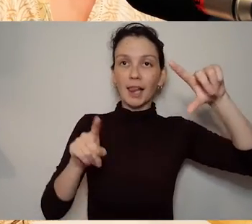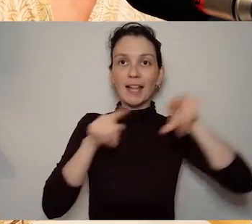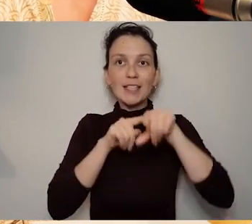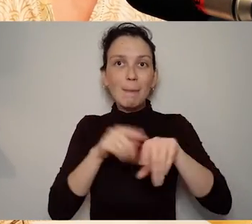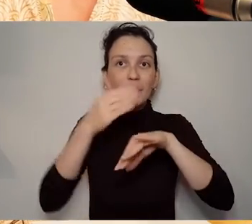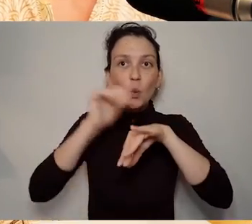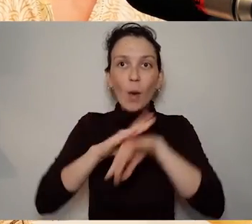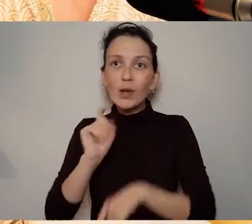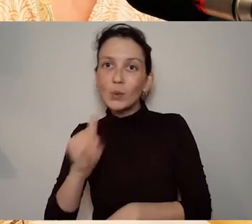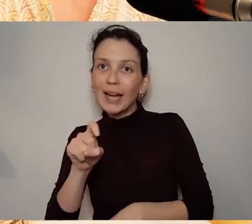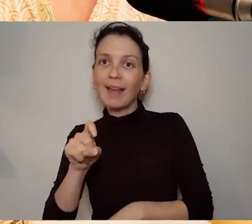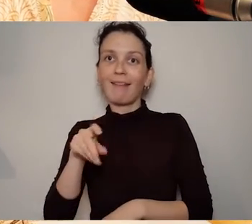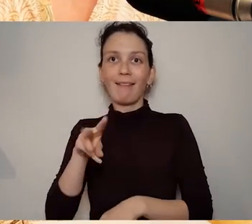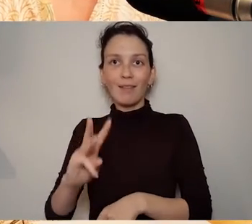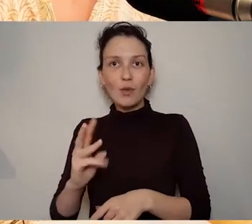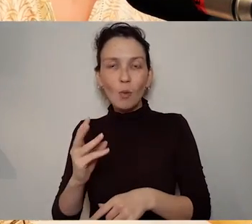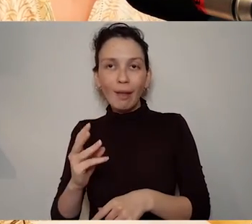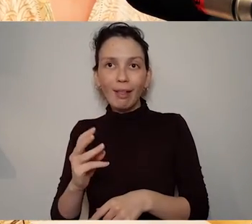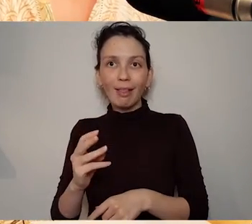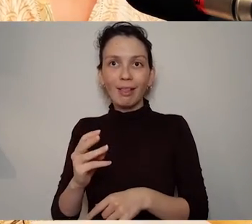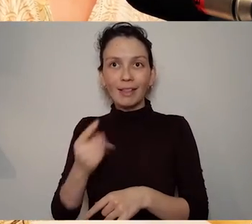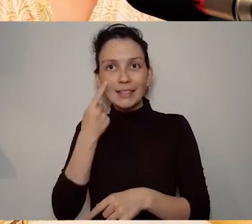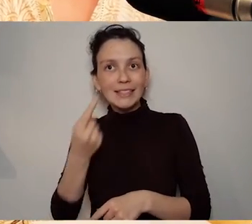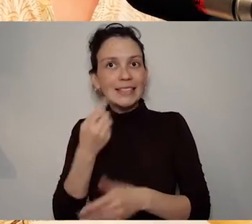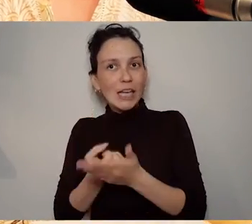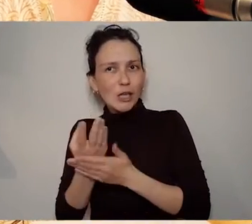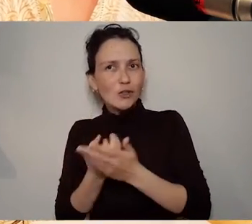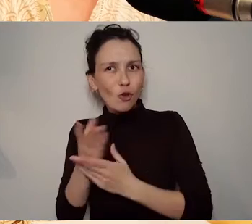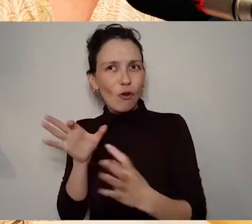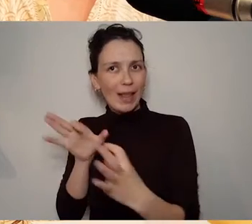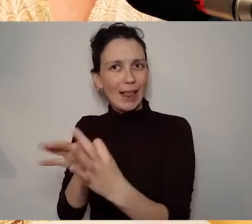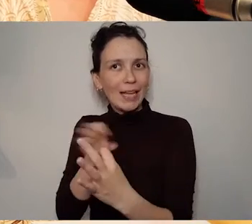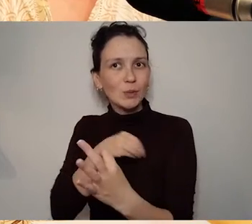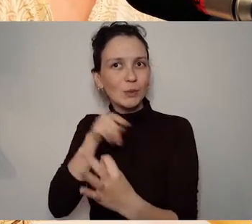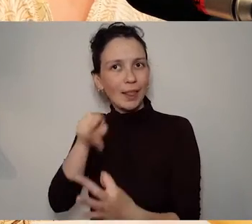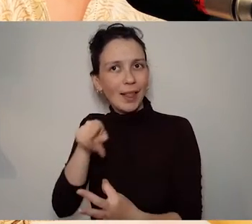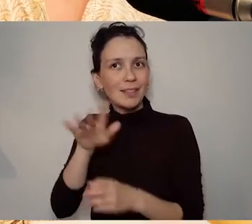really interesting conversation where I said to Una I don't know what I want to do with this but I